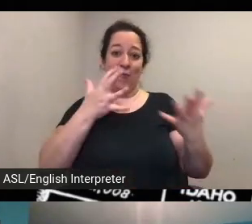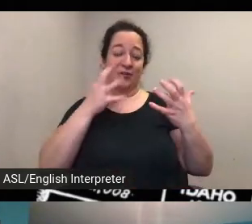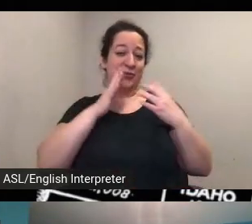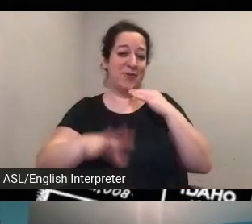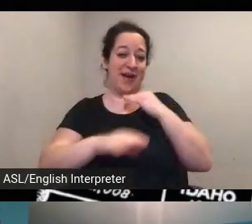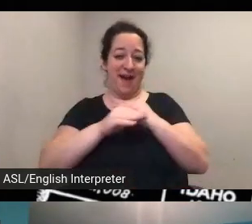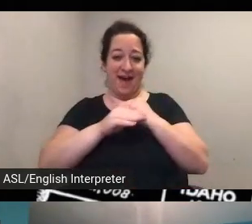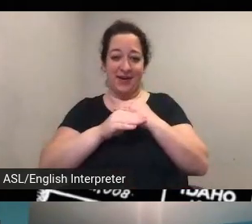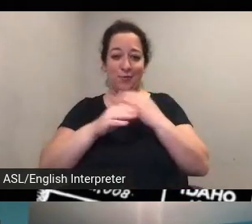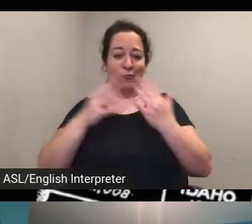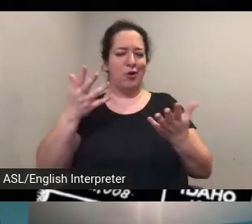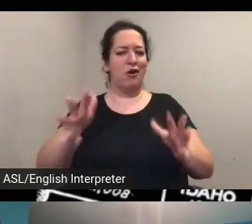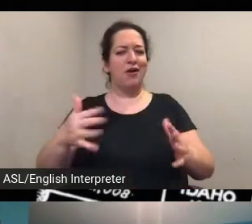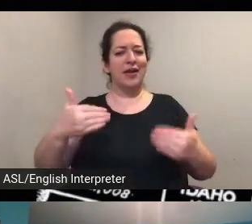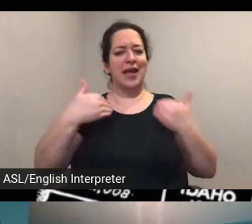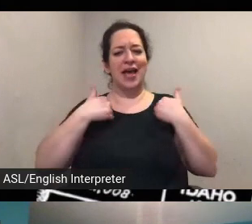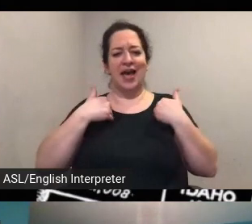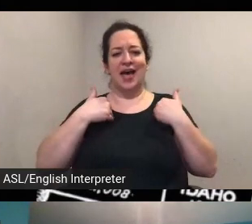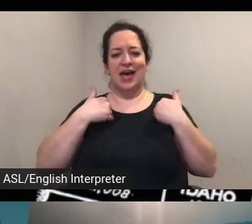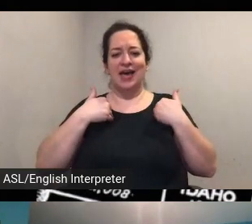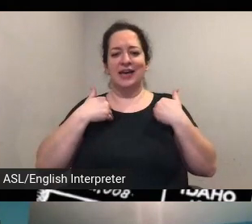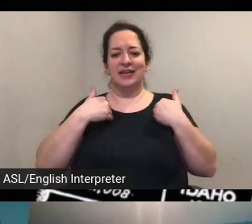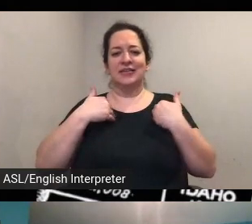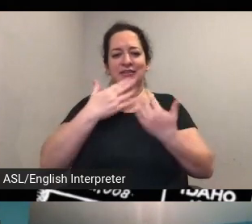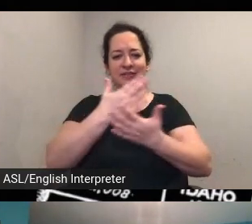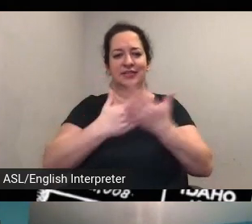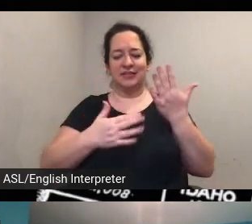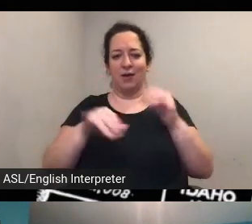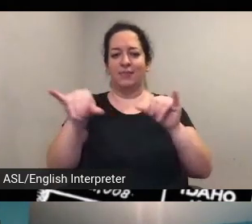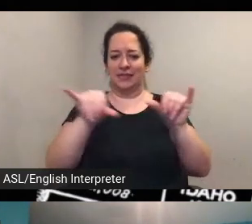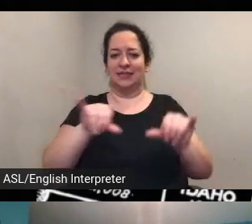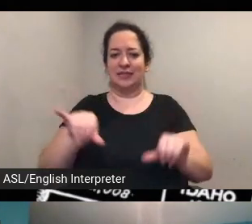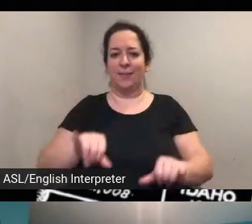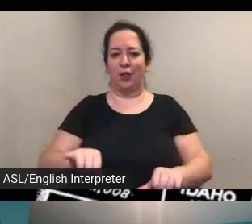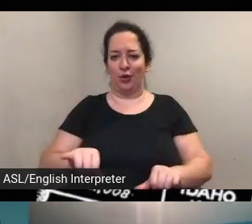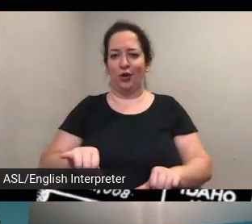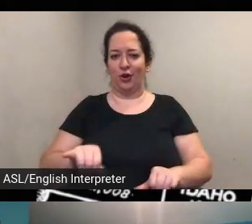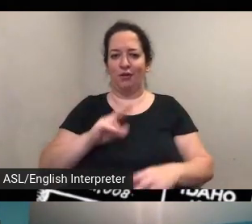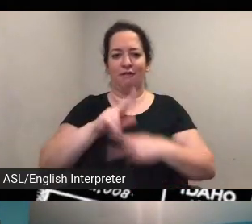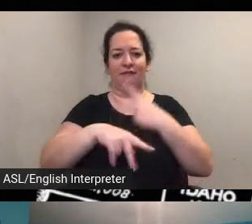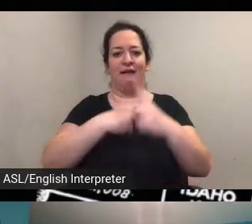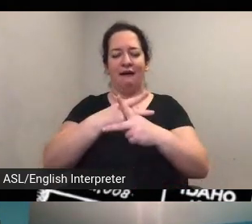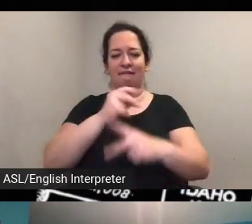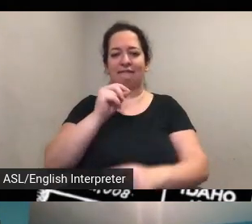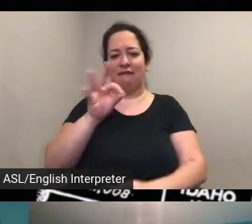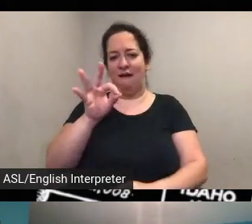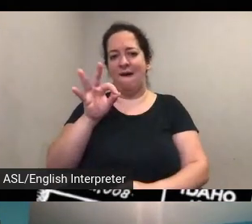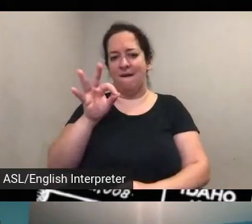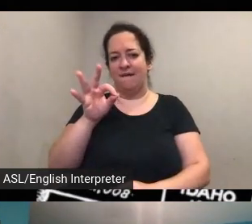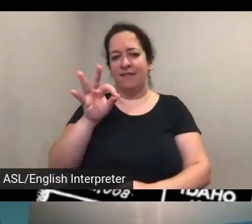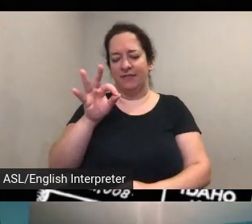had some um you know some some similar kinds of of